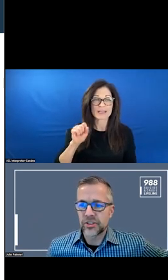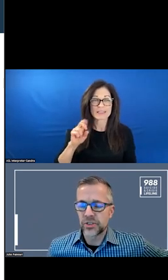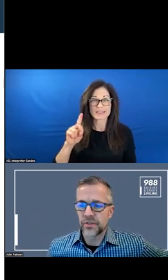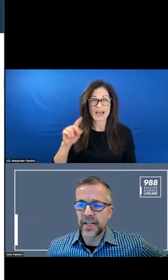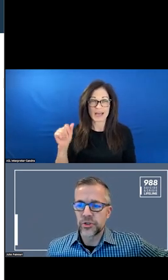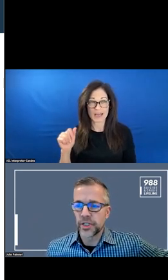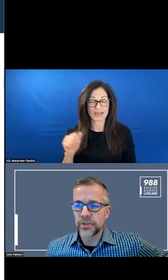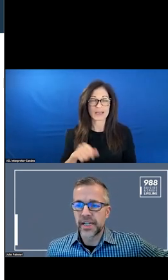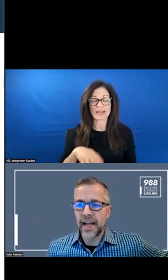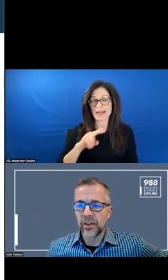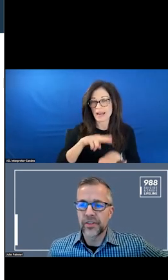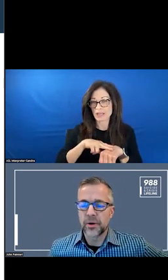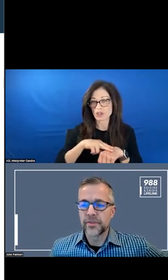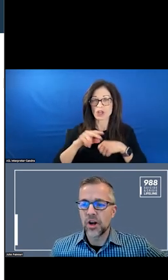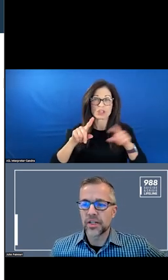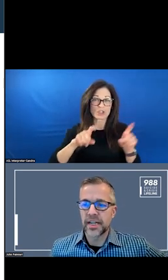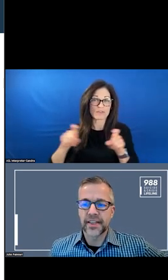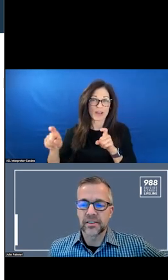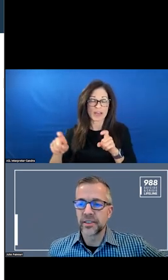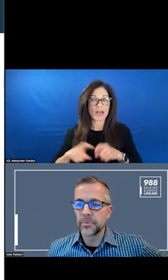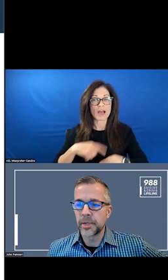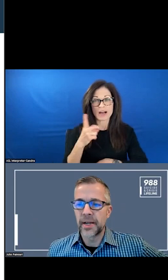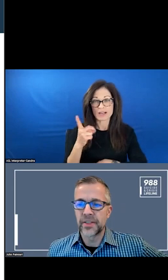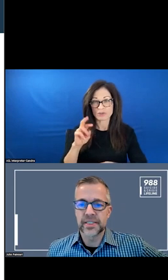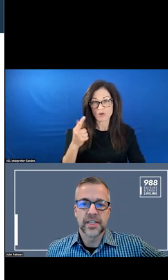RECENT NATIONAL SURVEY ON DRUGS AND HEALTH SURVEY. I THINK WE TALKED ABOUT THIS